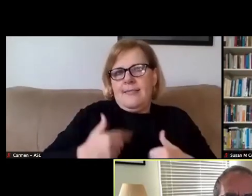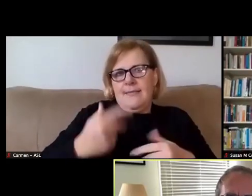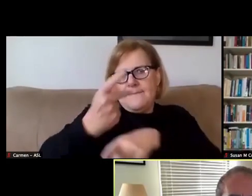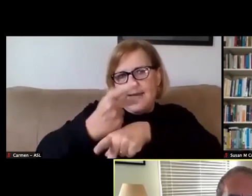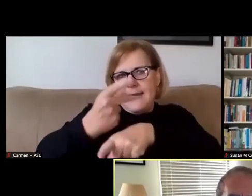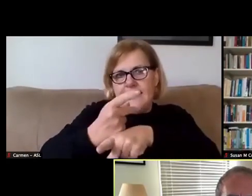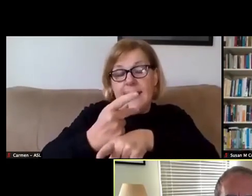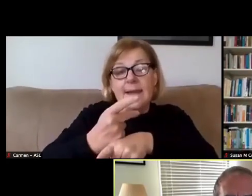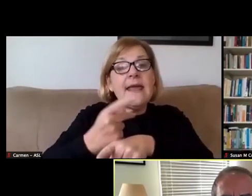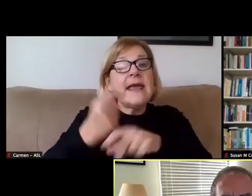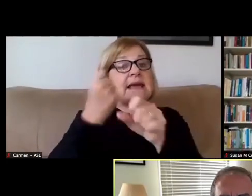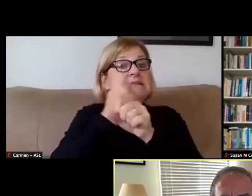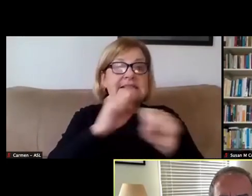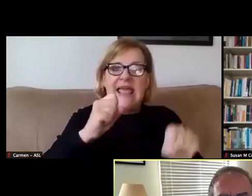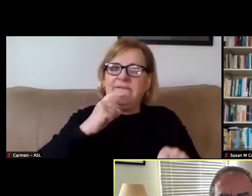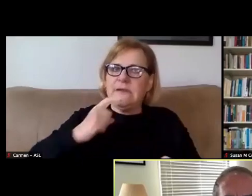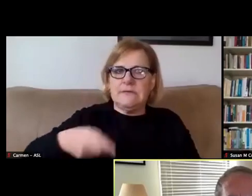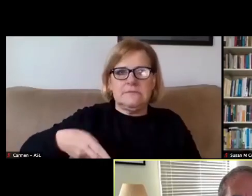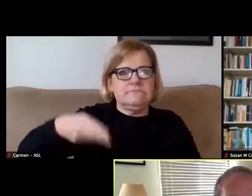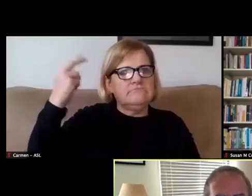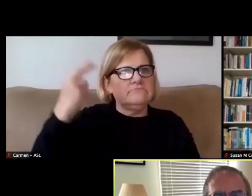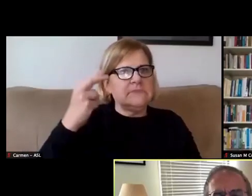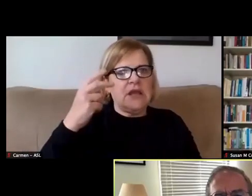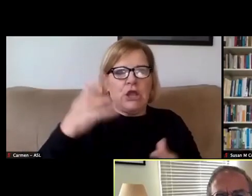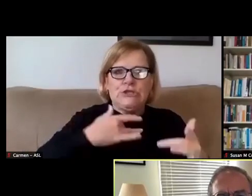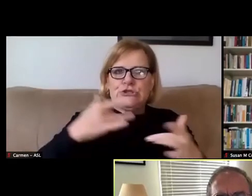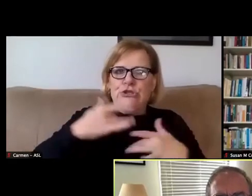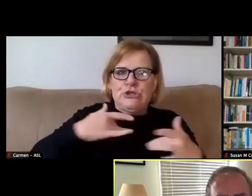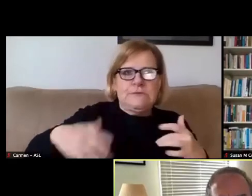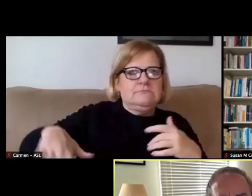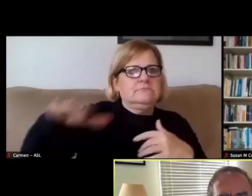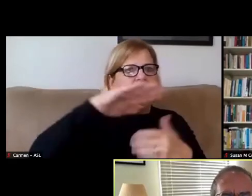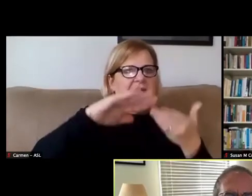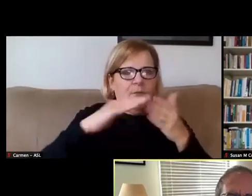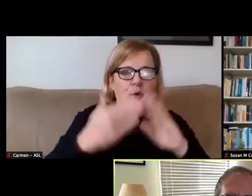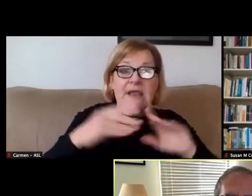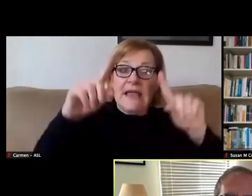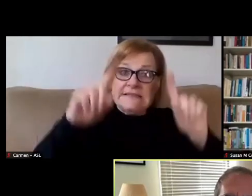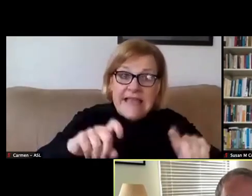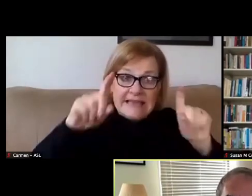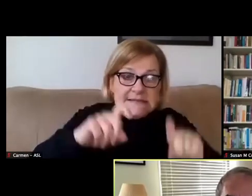Safety remains an utmost concern throughout our community. Testing, of course, is an important tool